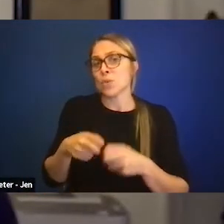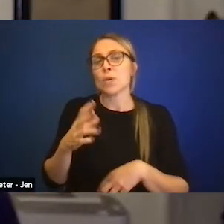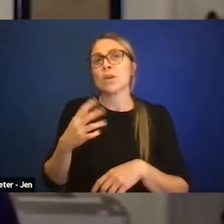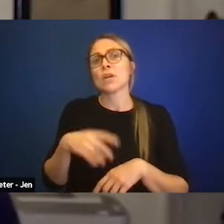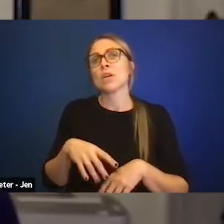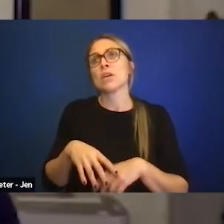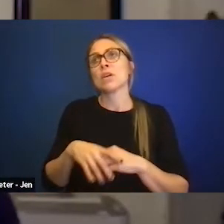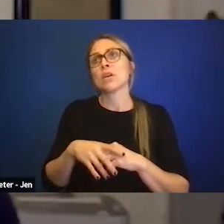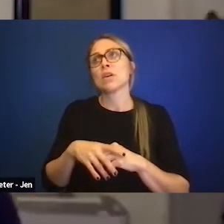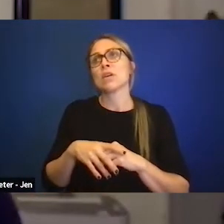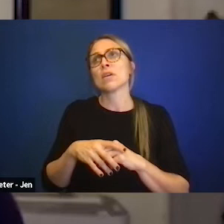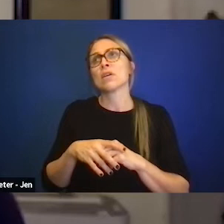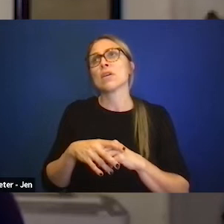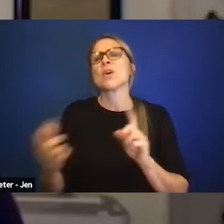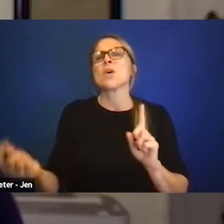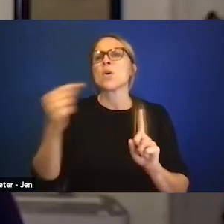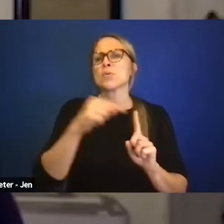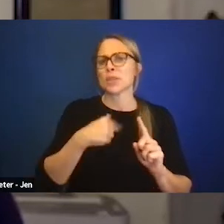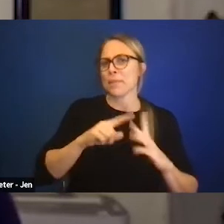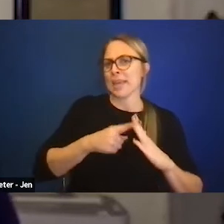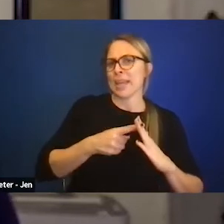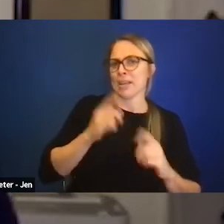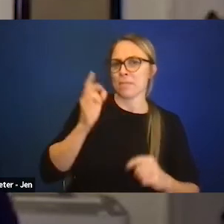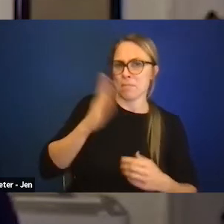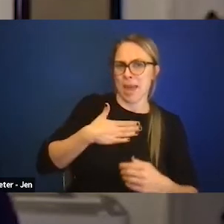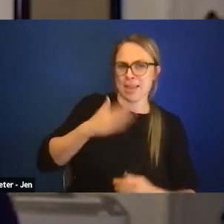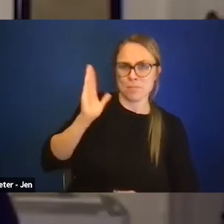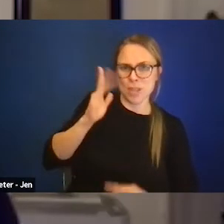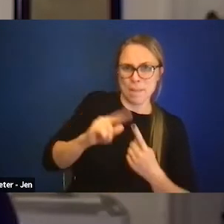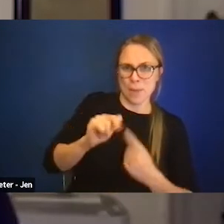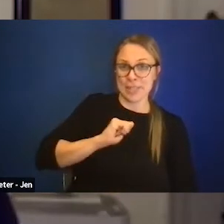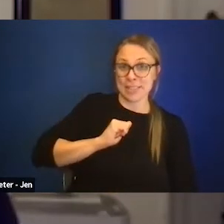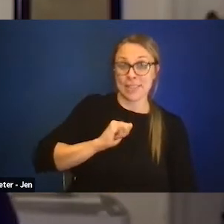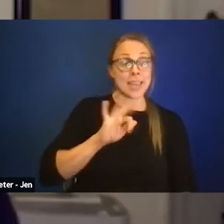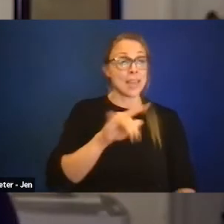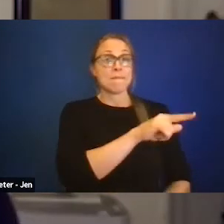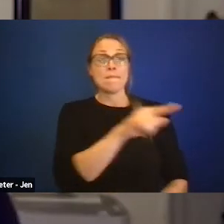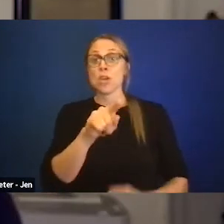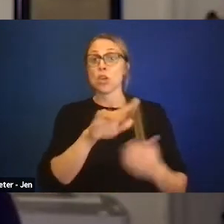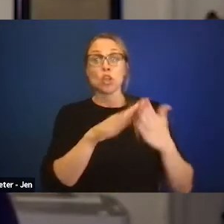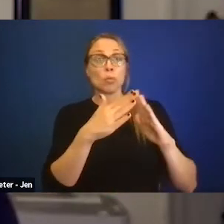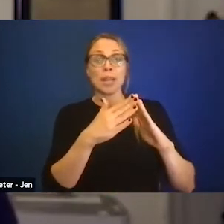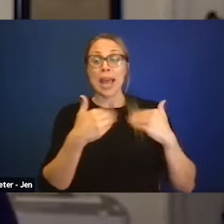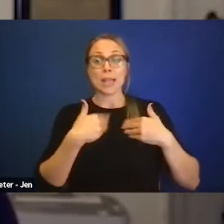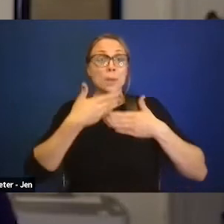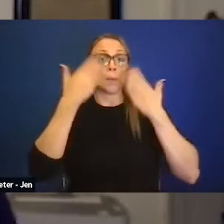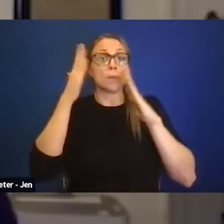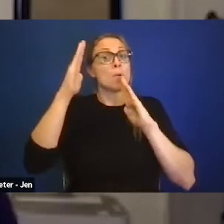it gets back to what I was saying in the beginning about myself, if a community doesn't have an expectation that one is gonna benefit,